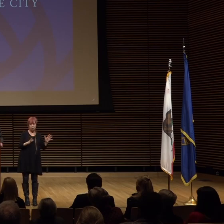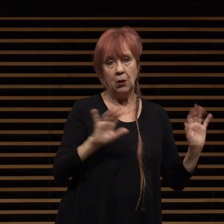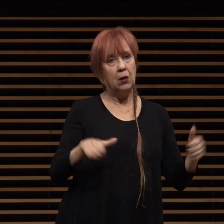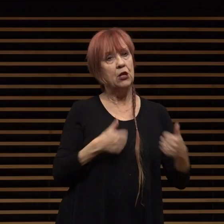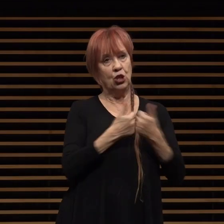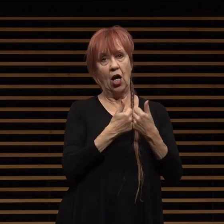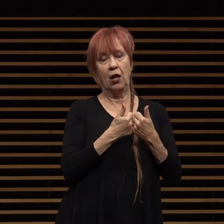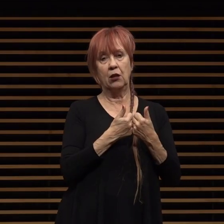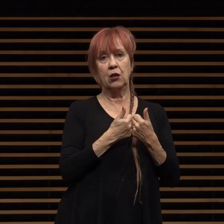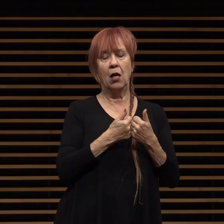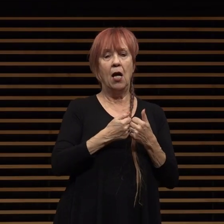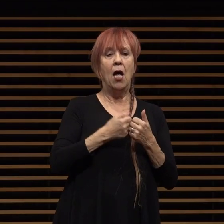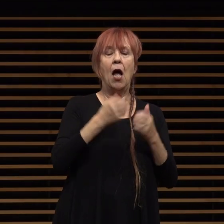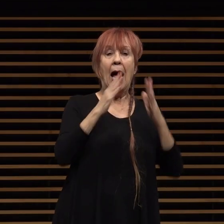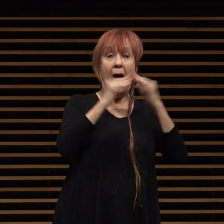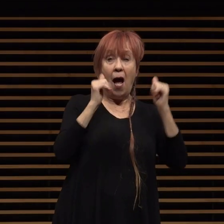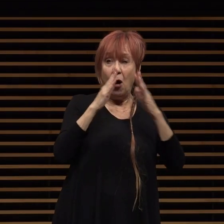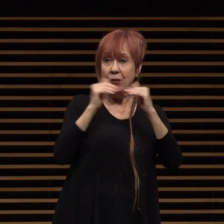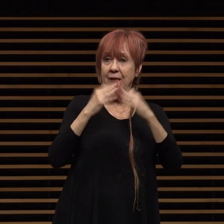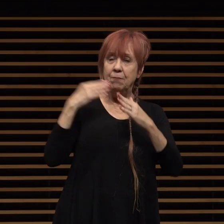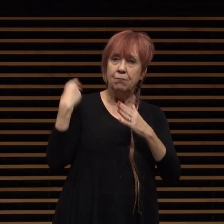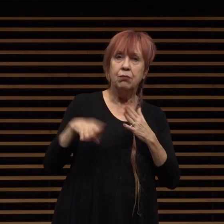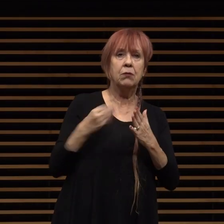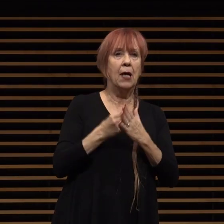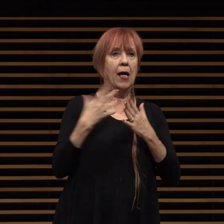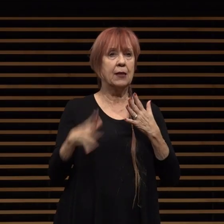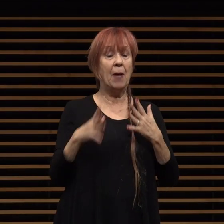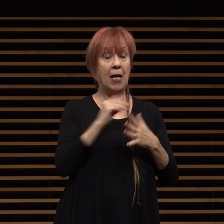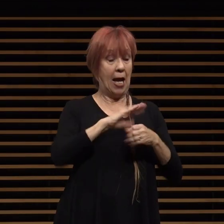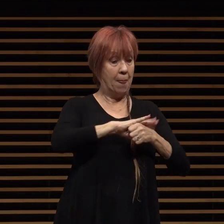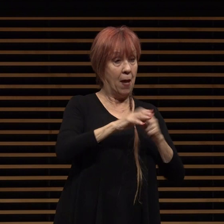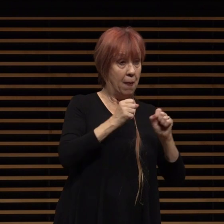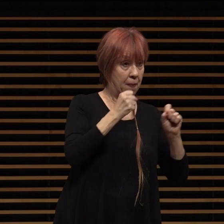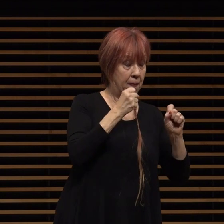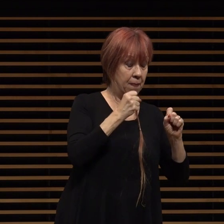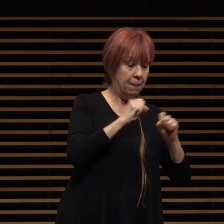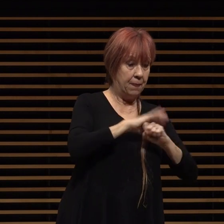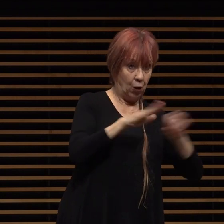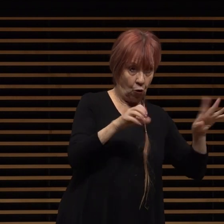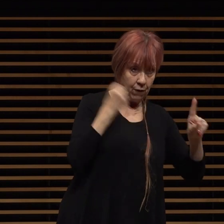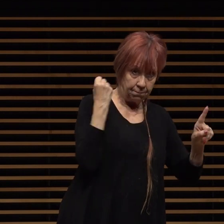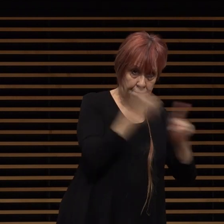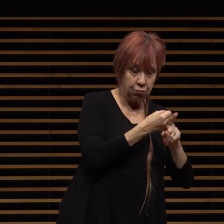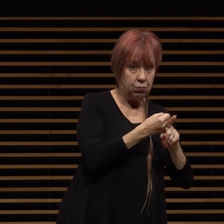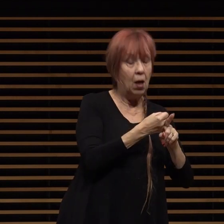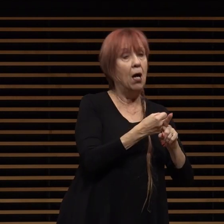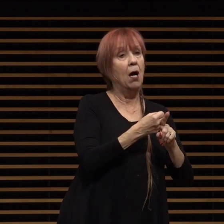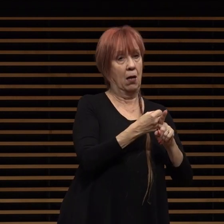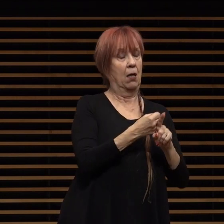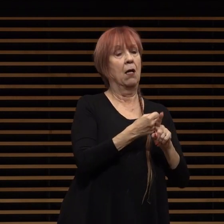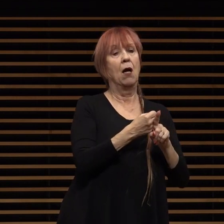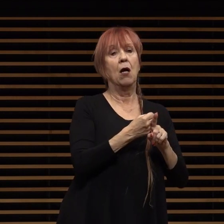the high cost of housing and the effects of the pandemic have significantly